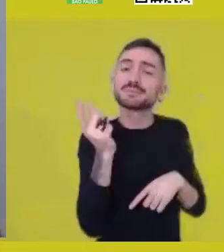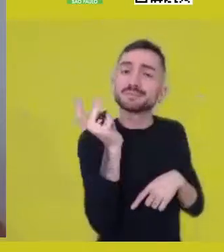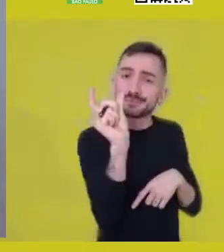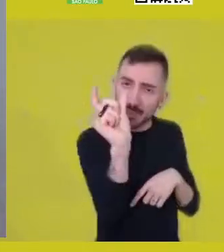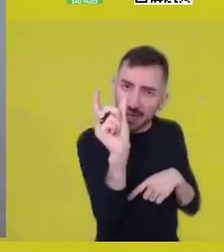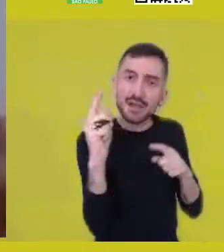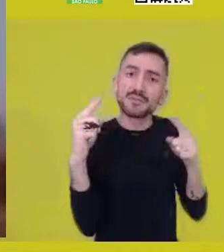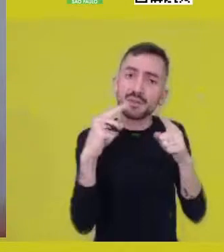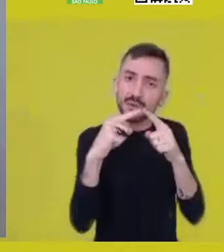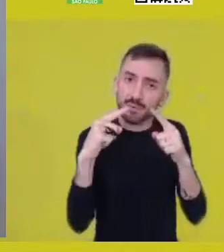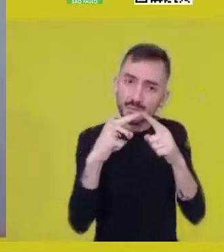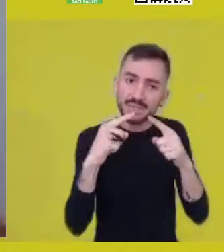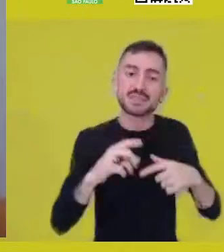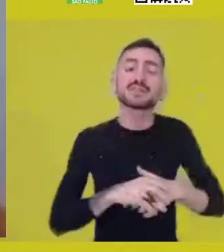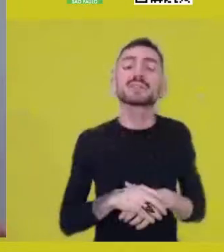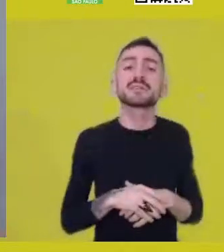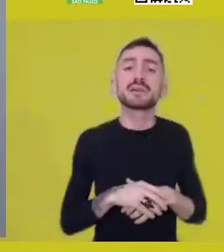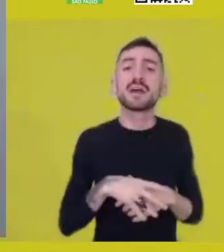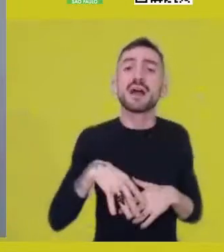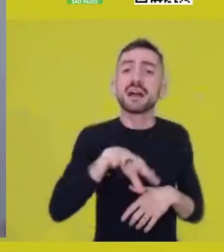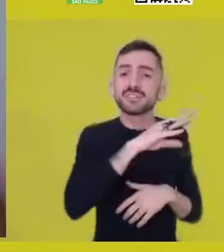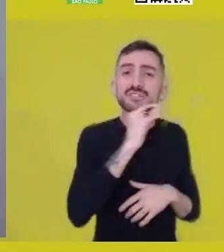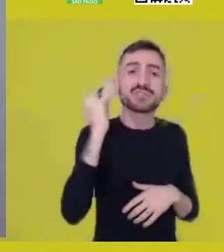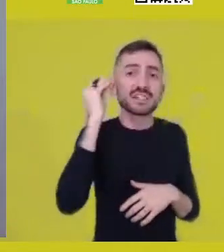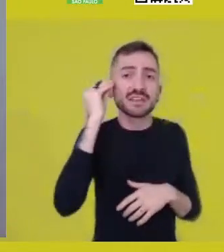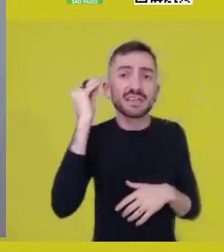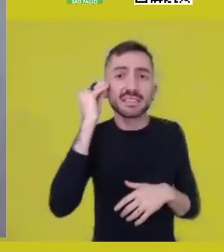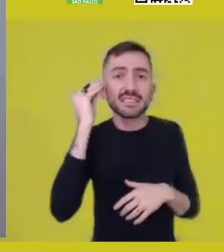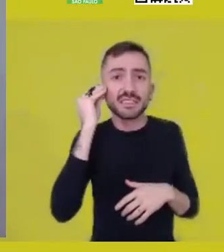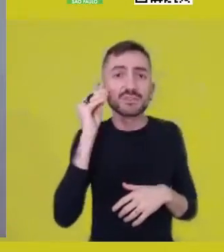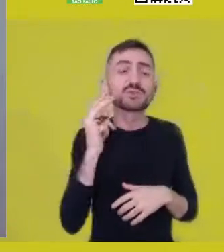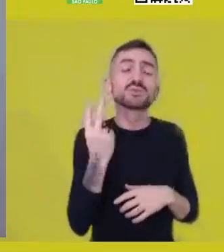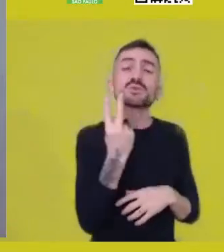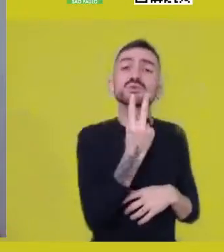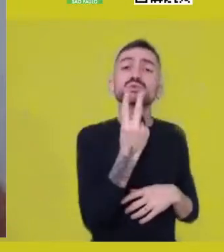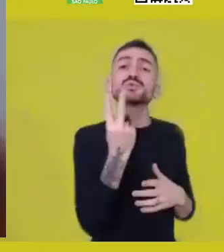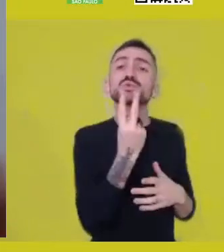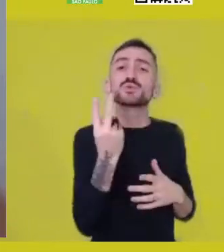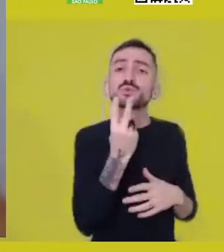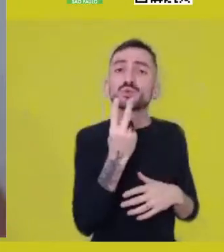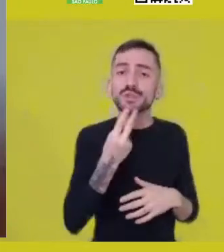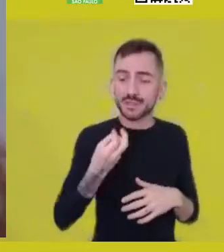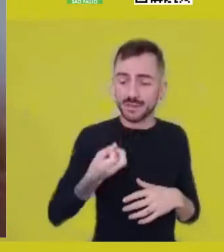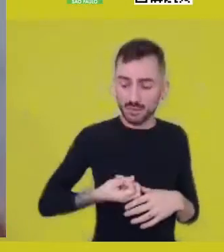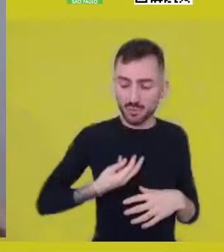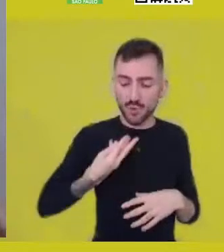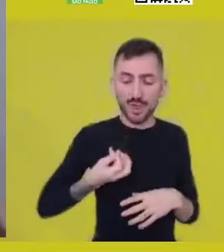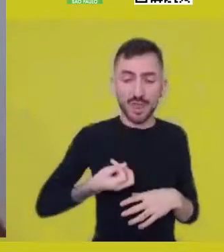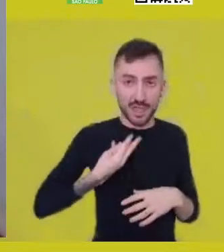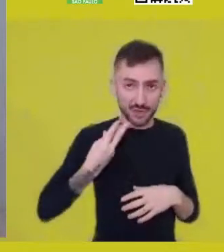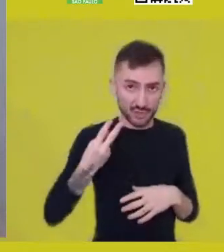We’re caught dancing between these two things, the new poetics in talking, expressing,